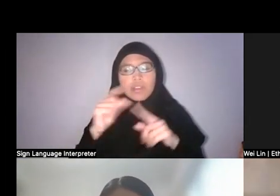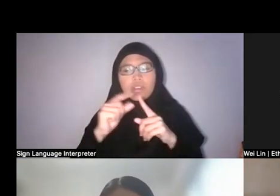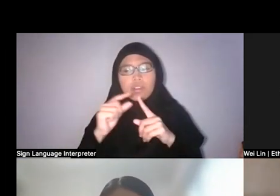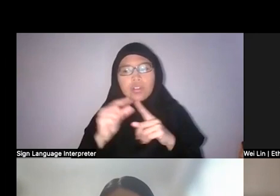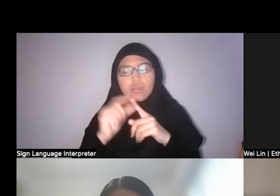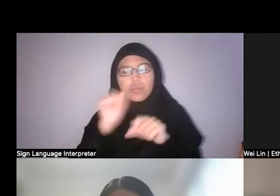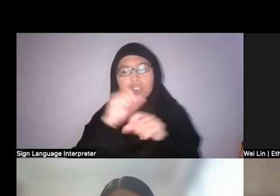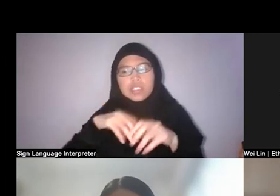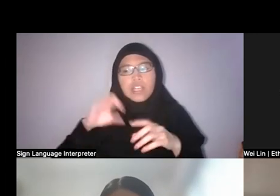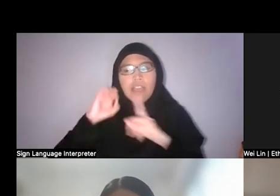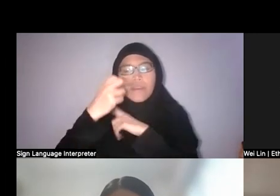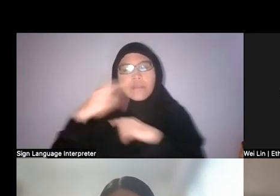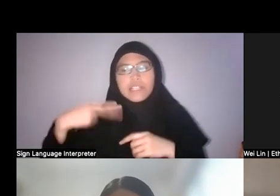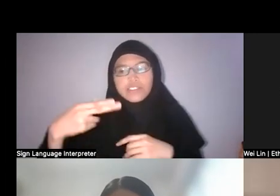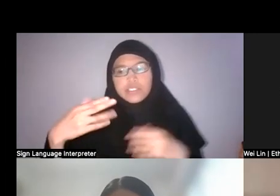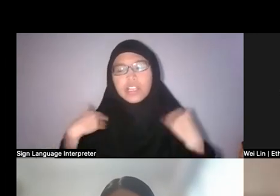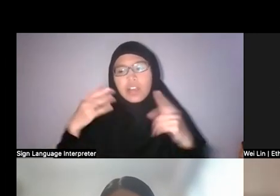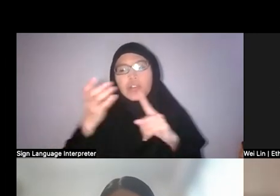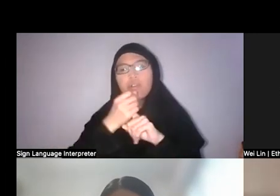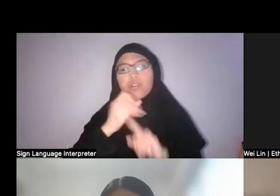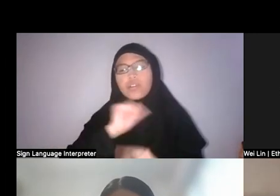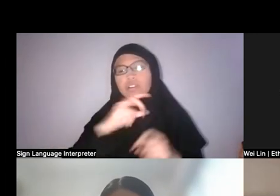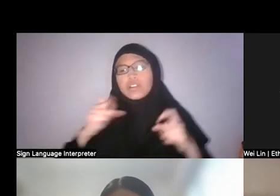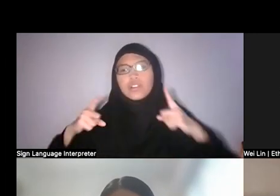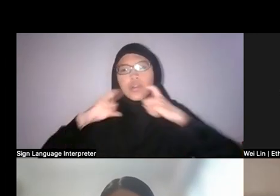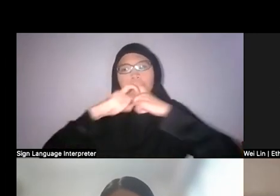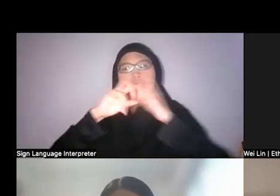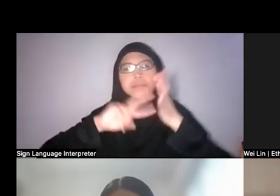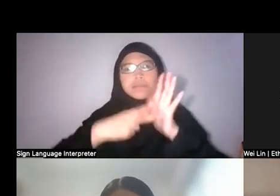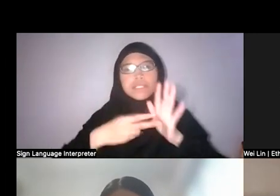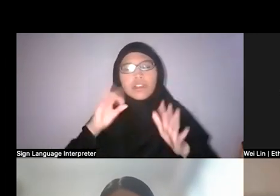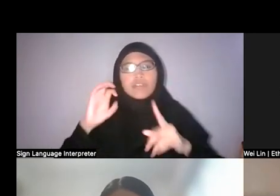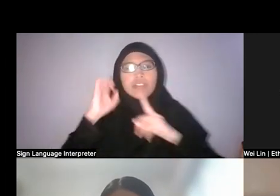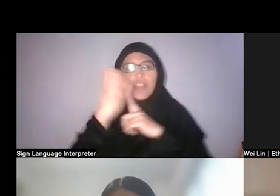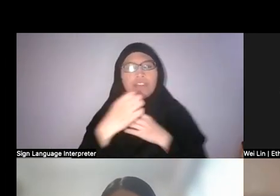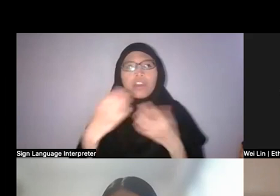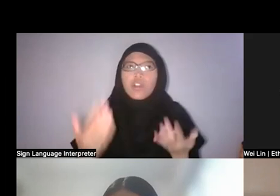that hold all the complex meanings of the environment or that are used to interrogate it?”